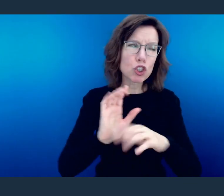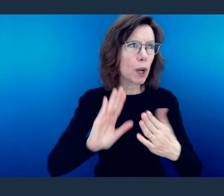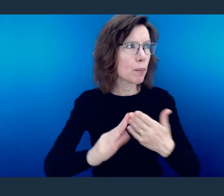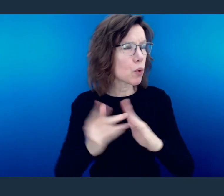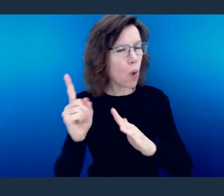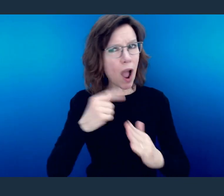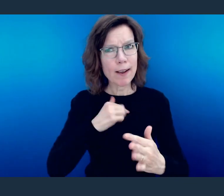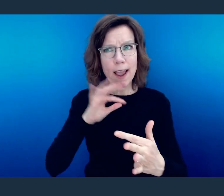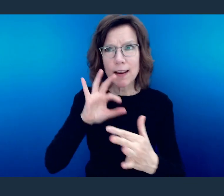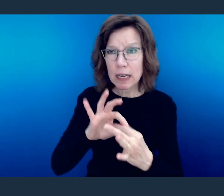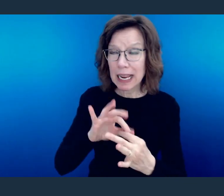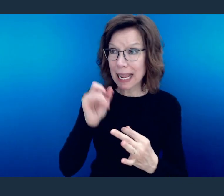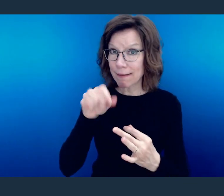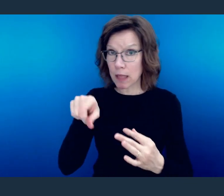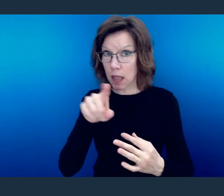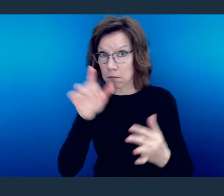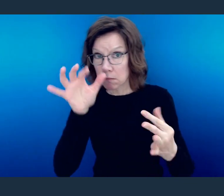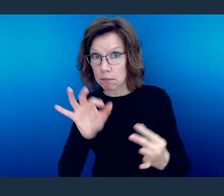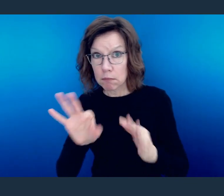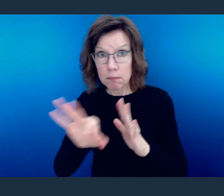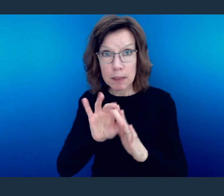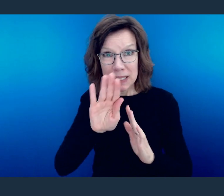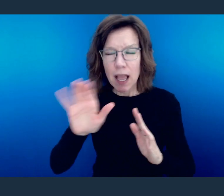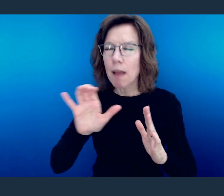Lord, I pray if it's Bethany, that they might connect with us.